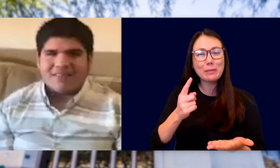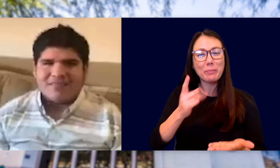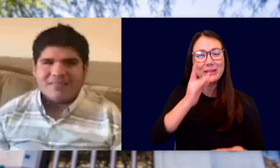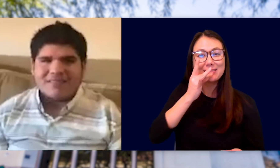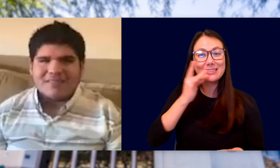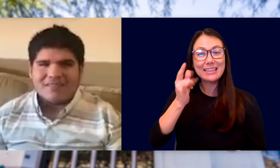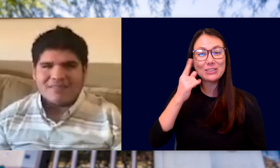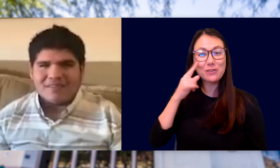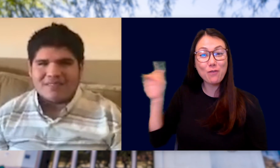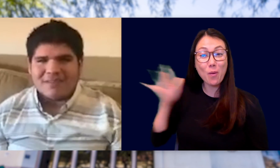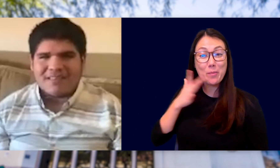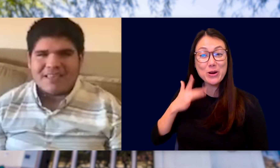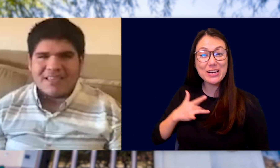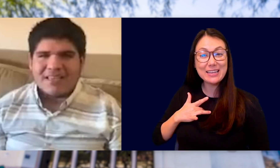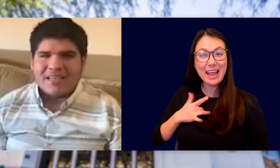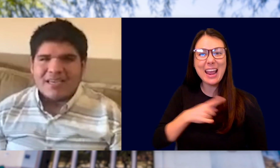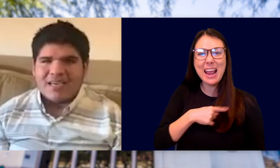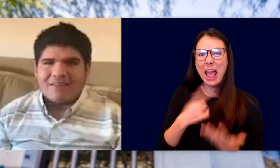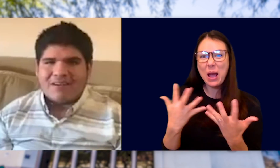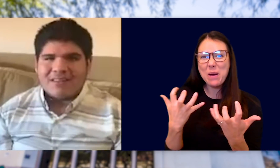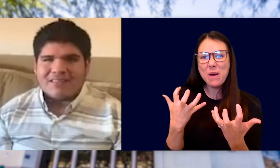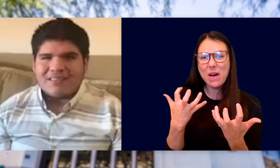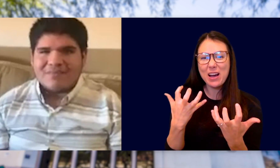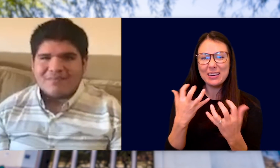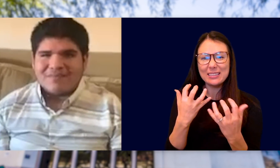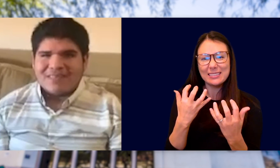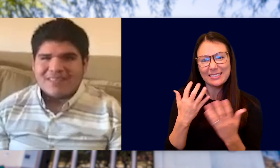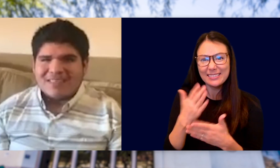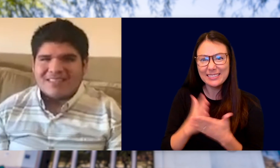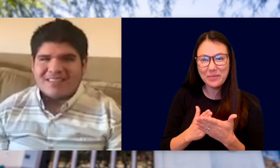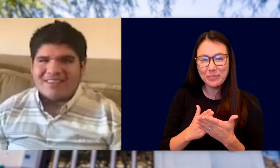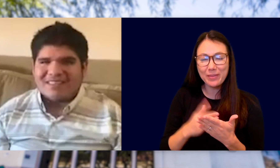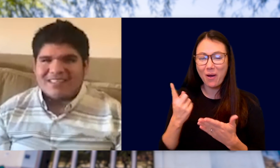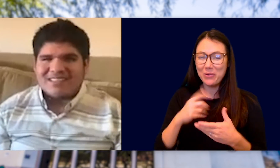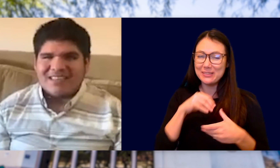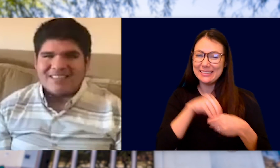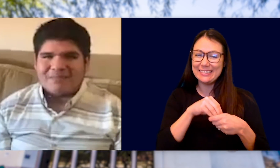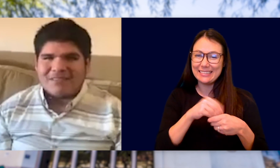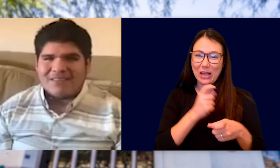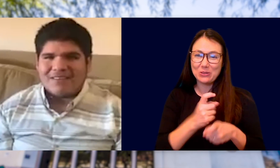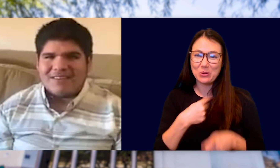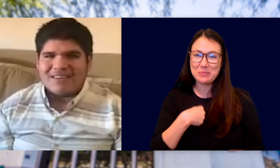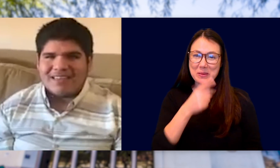GOOD FOOD FOR HIS BIRTHDAY AND I WANTED SOME. IT'S ALWAYS AN INSIDE JOKE BETWEEN HER AND I.